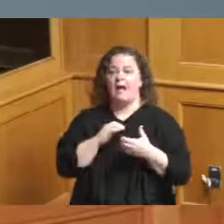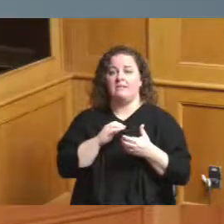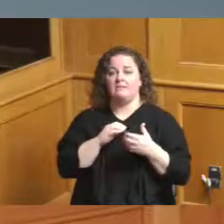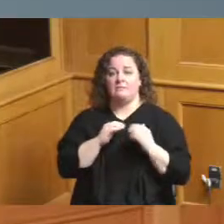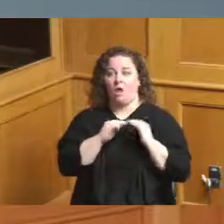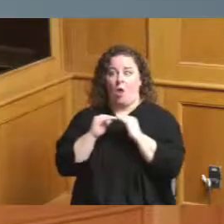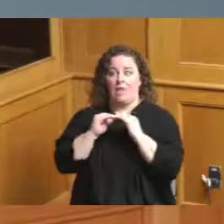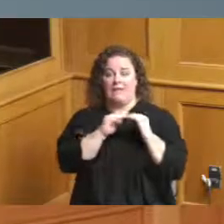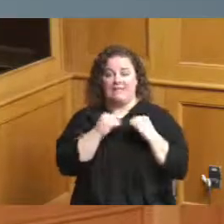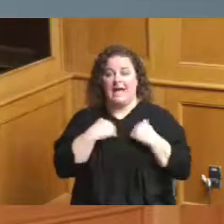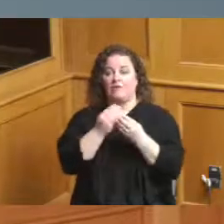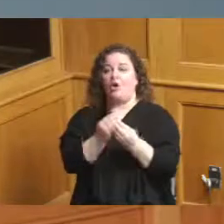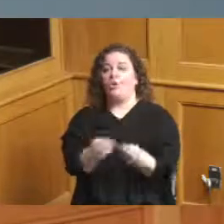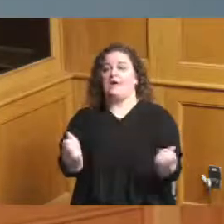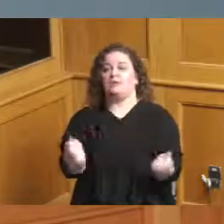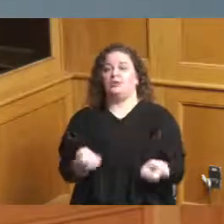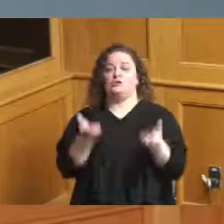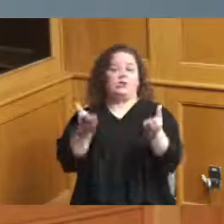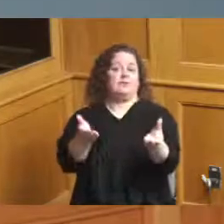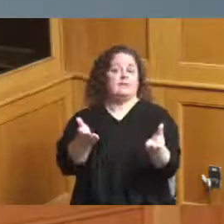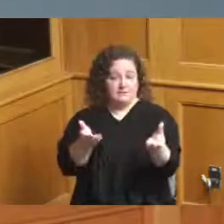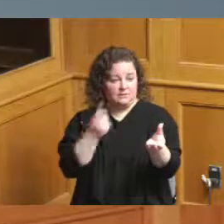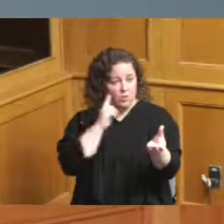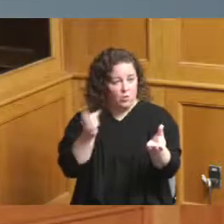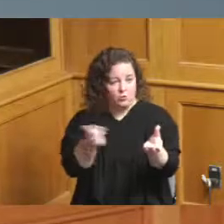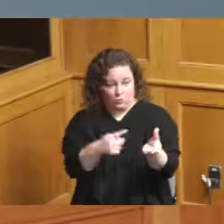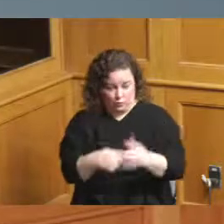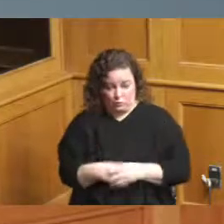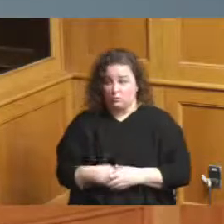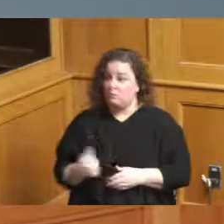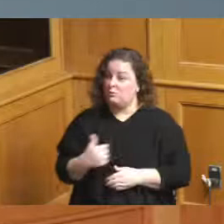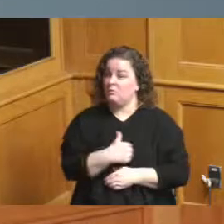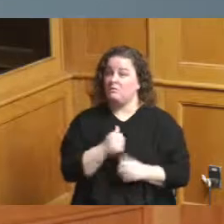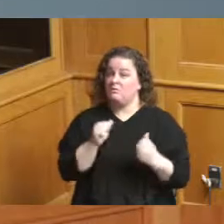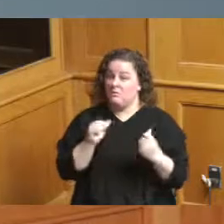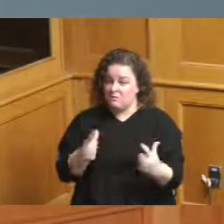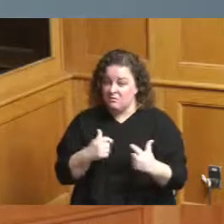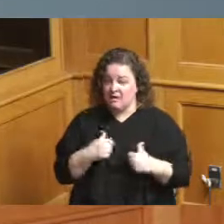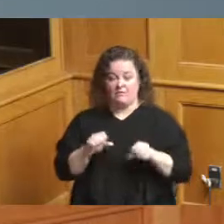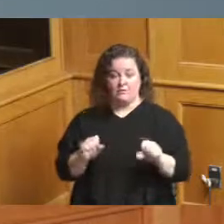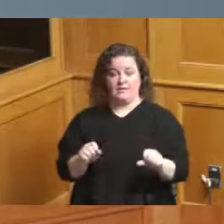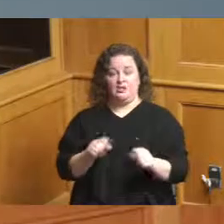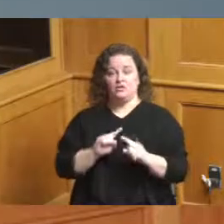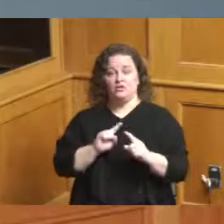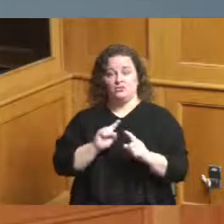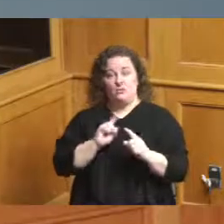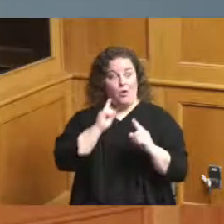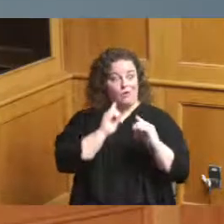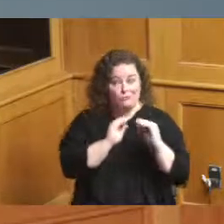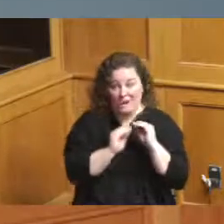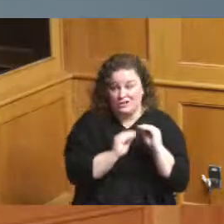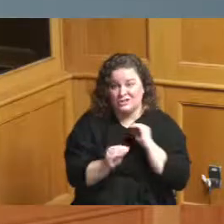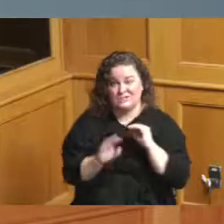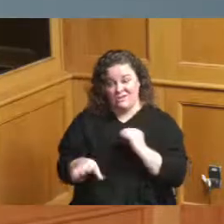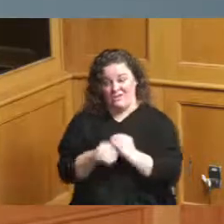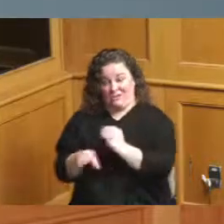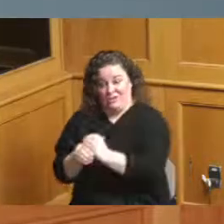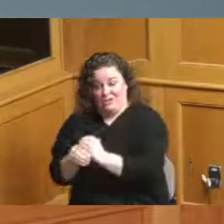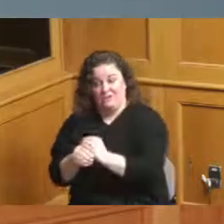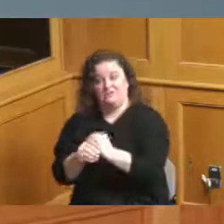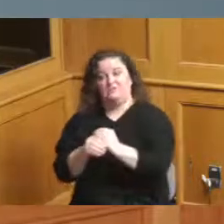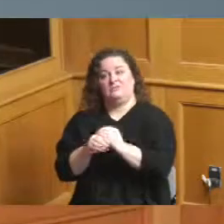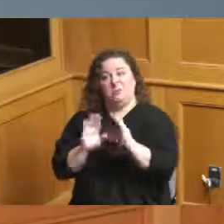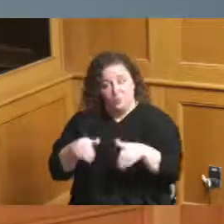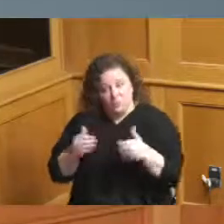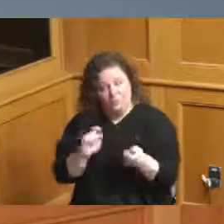we've all had the ability to make some corrections additions revisions to the resolution the title